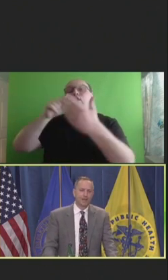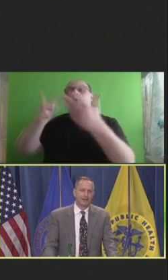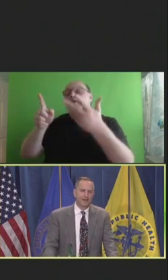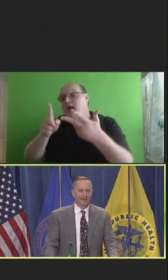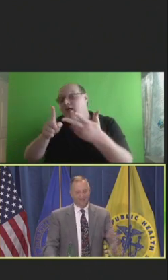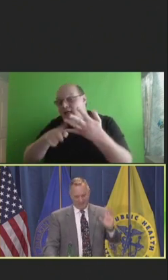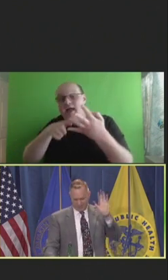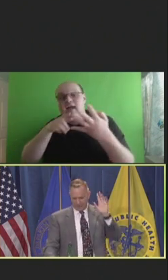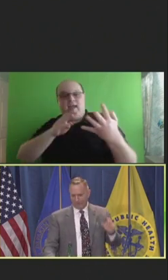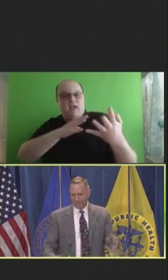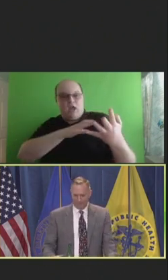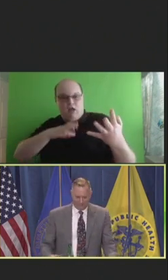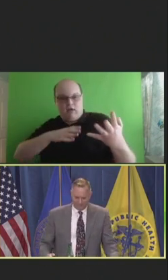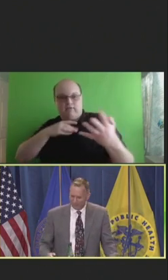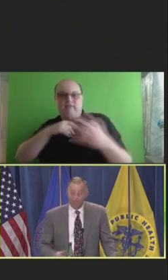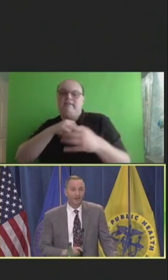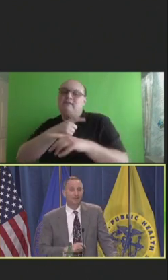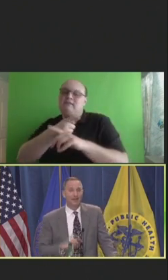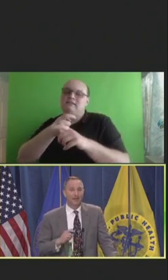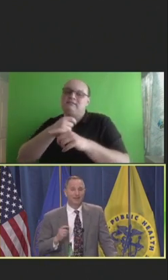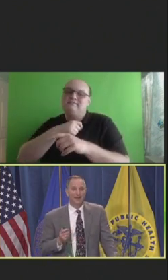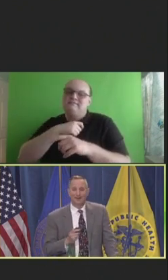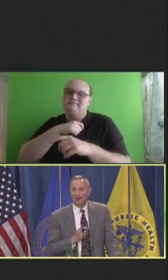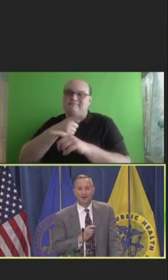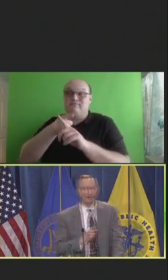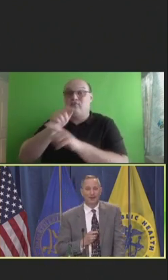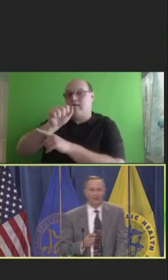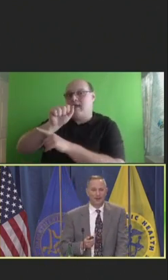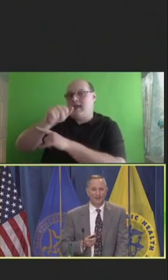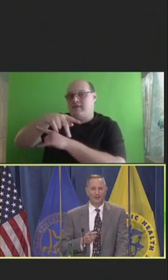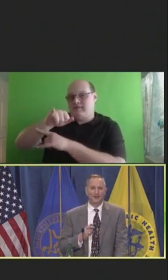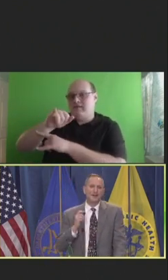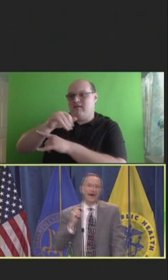I take that joke from Mark Del Monte from the AAP. I will give credit where credit's due.